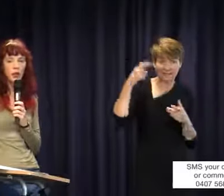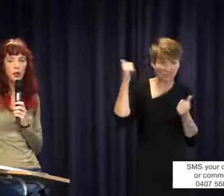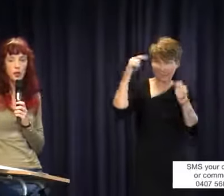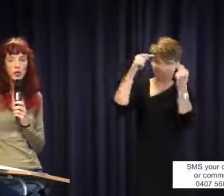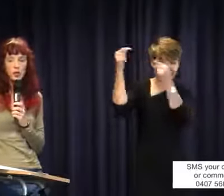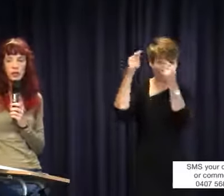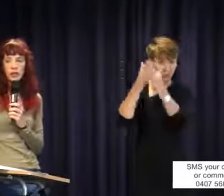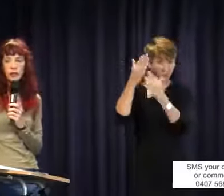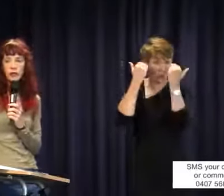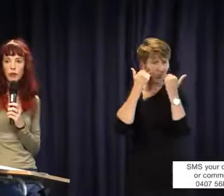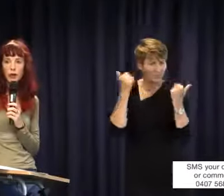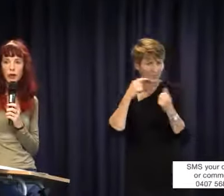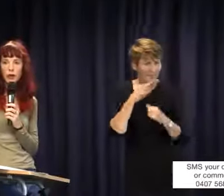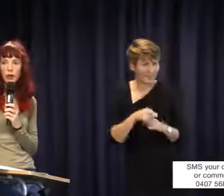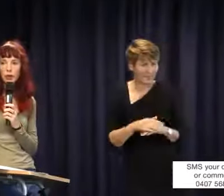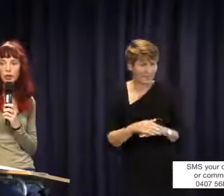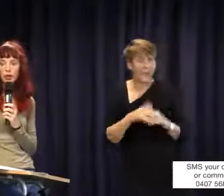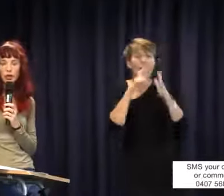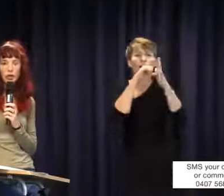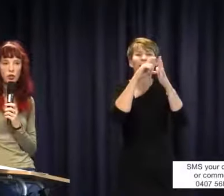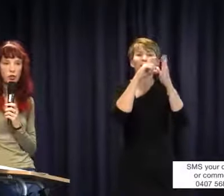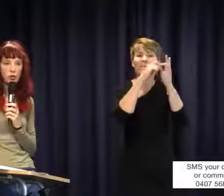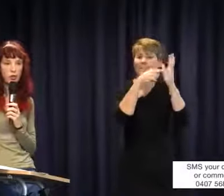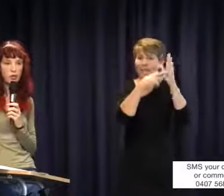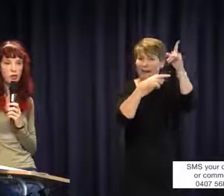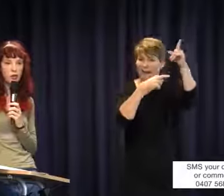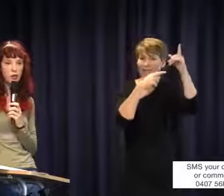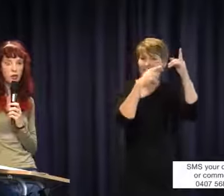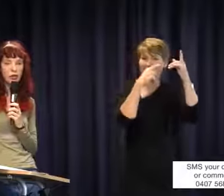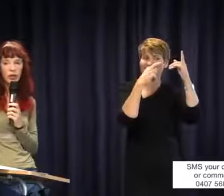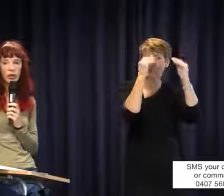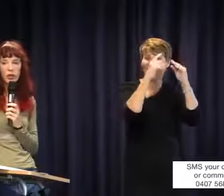of education are very clever in the way they pick their judges to run cases. So if they